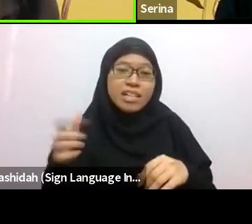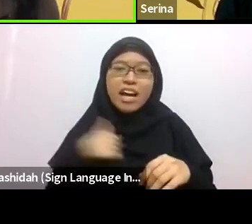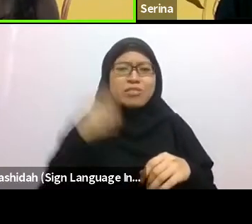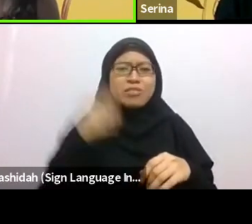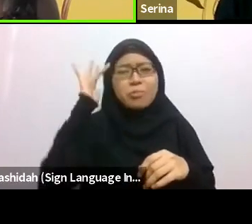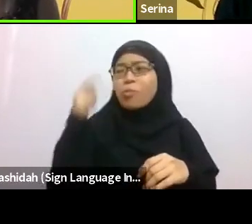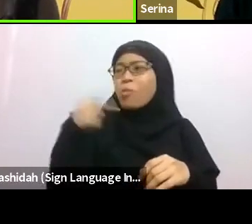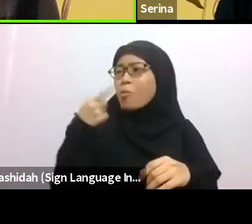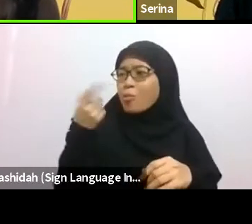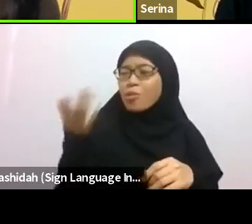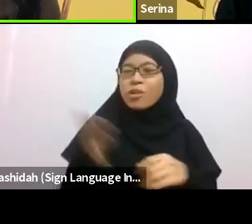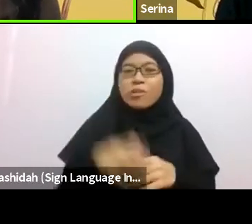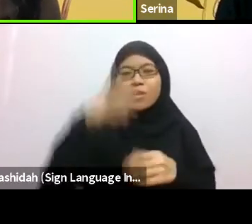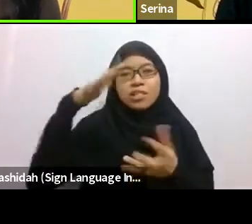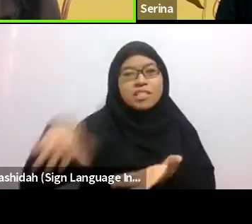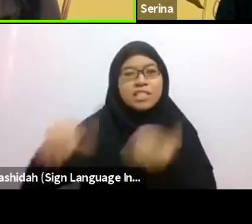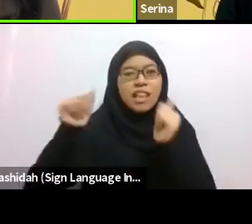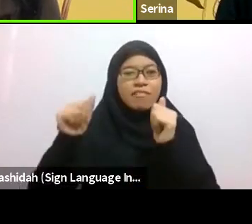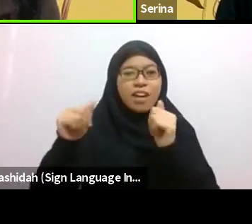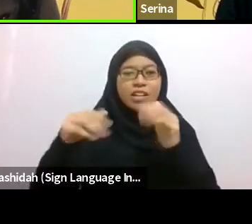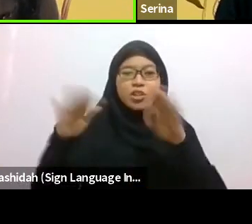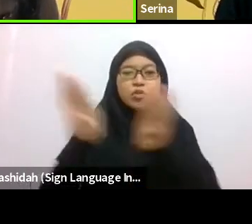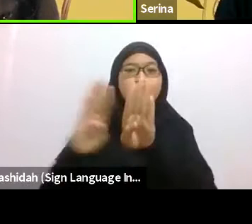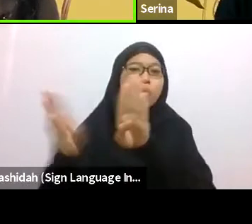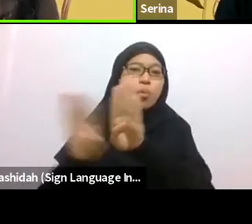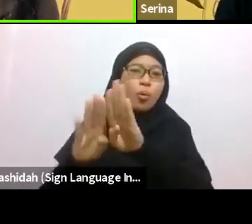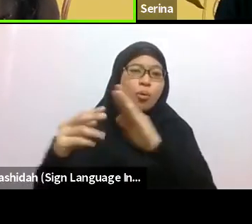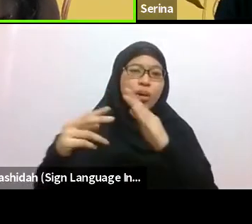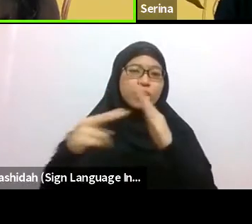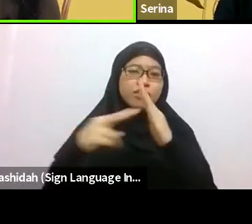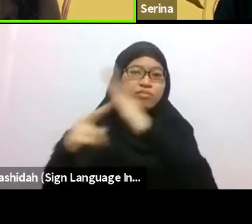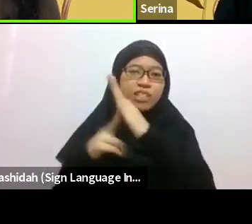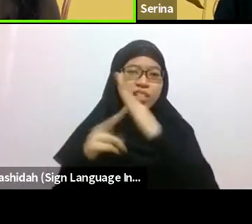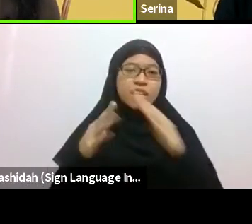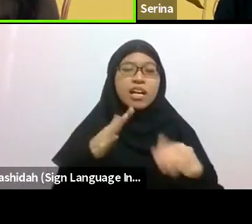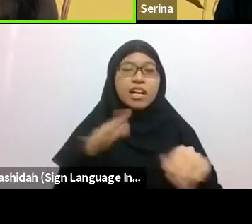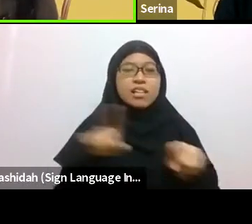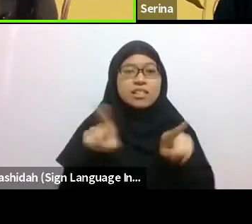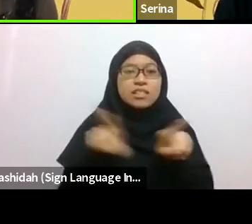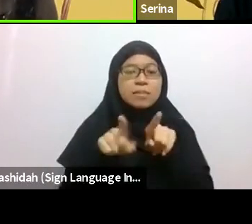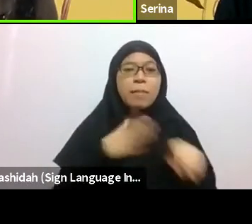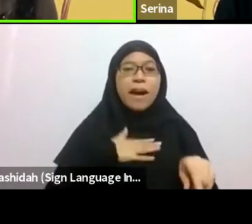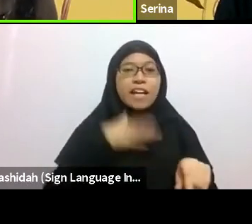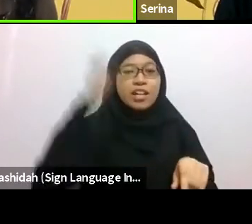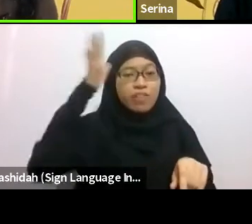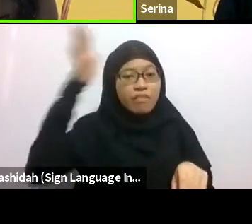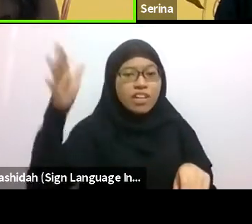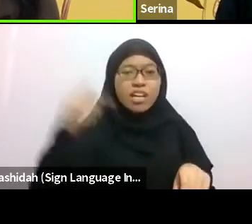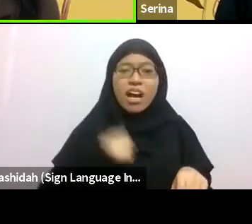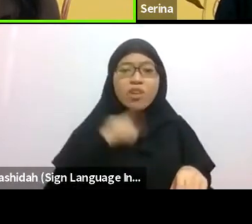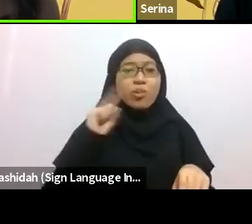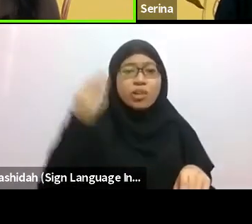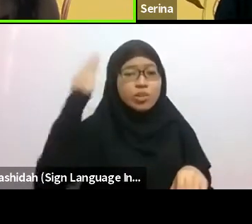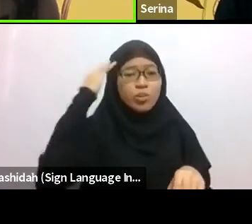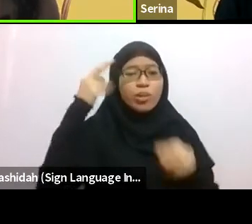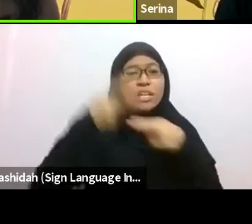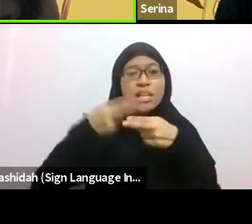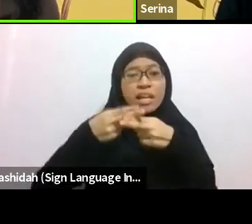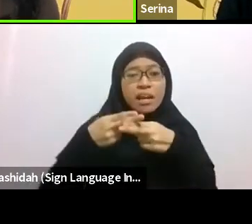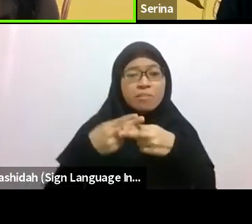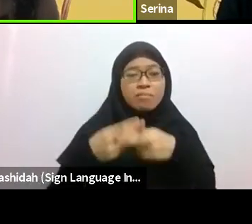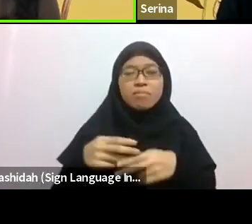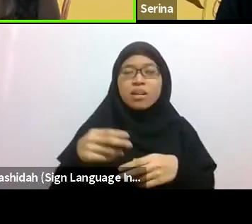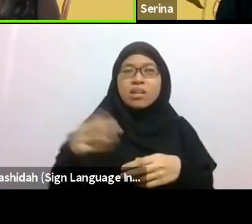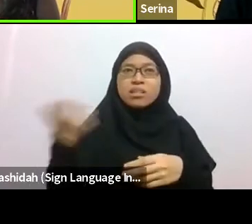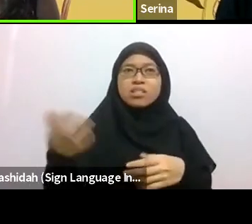Even my paternal grandfather, all I know about him was his name and that he left Sri Lanka, and he came here to begin a new life.